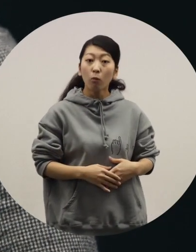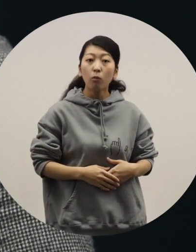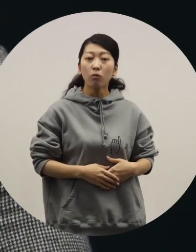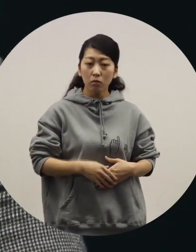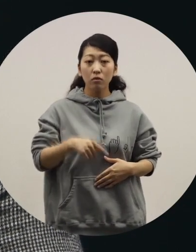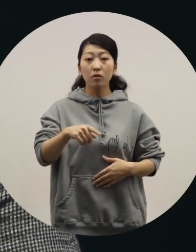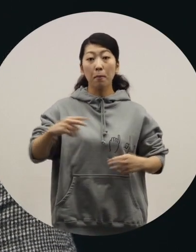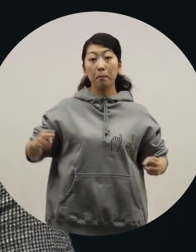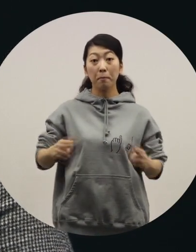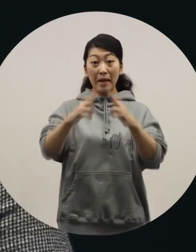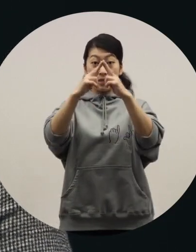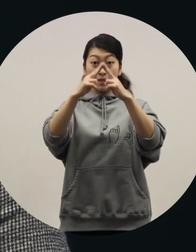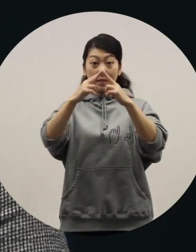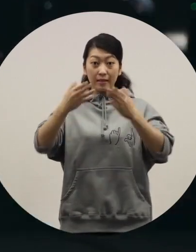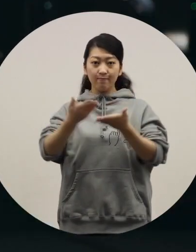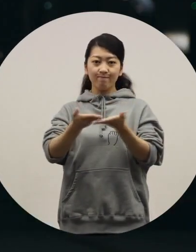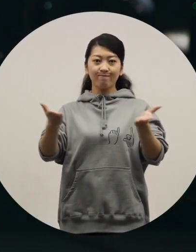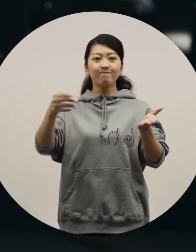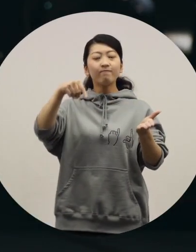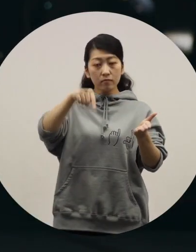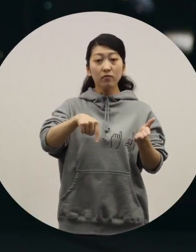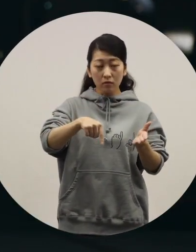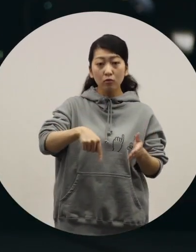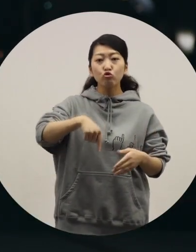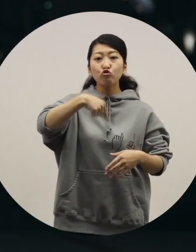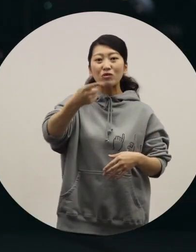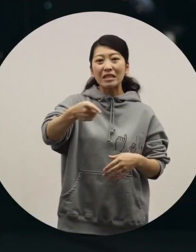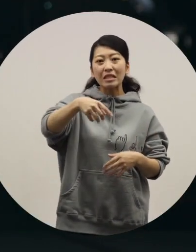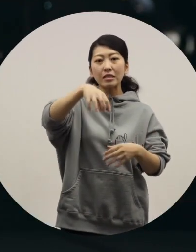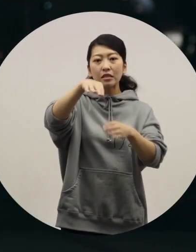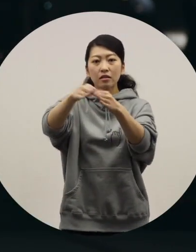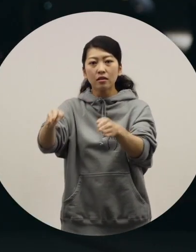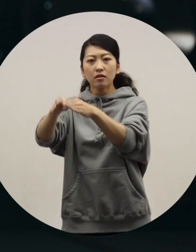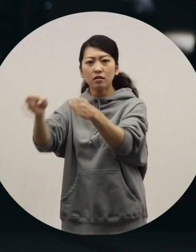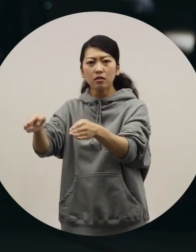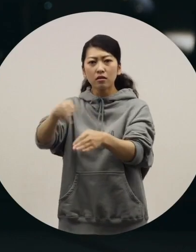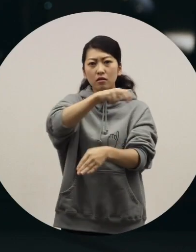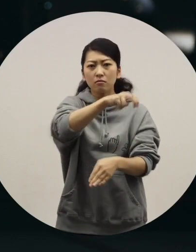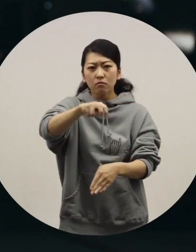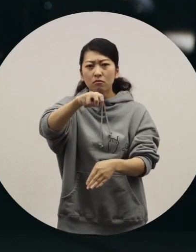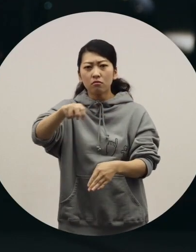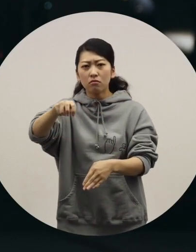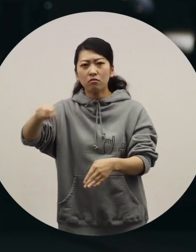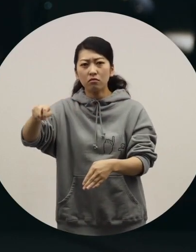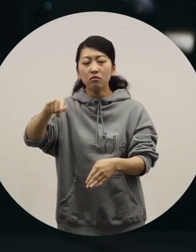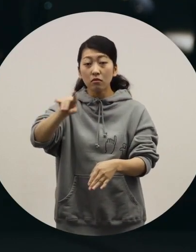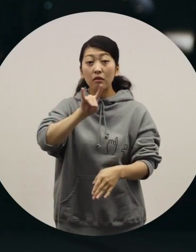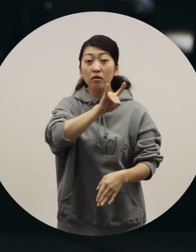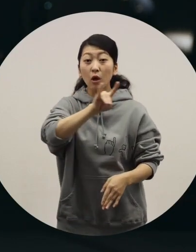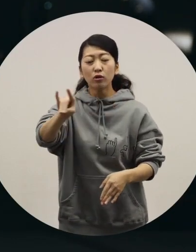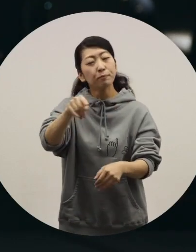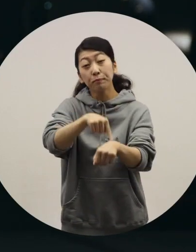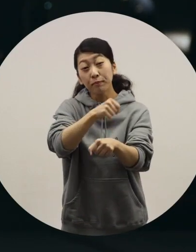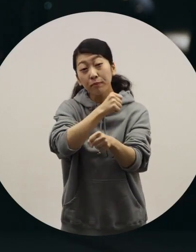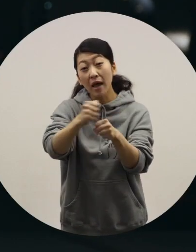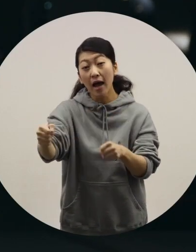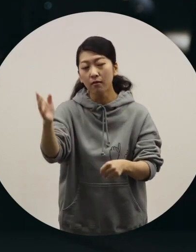[Azuma] When models go to the Paris Fashion Week, they need to ride a motorcycle rather than